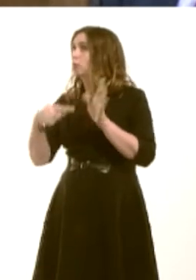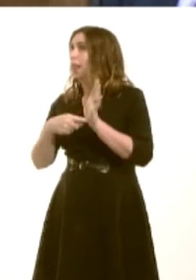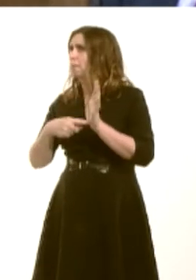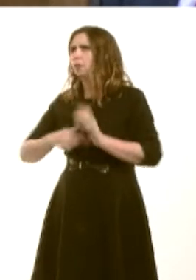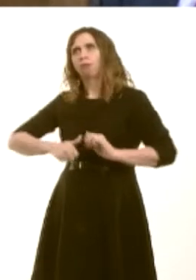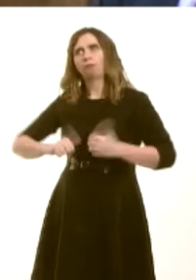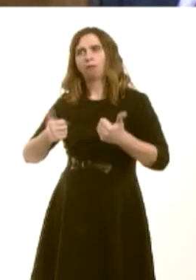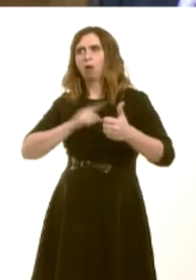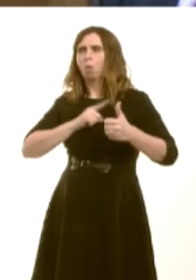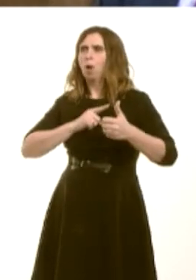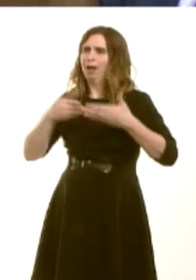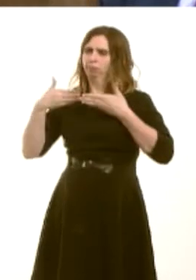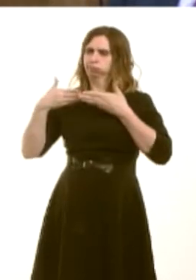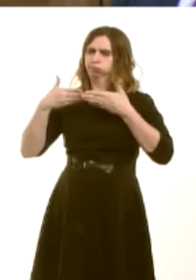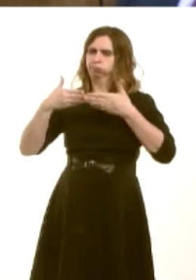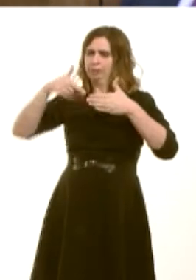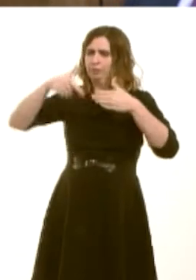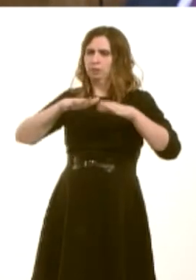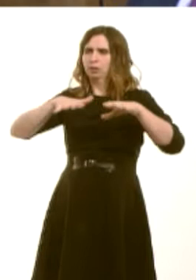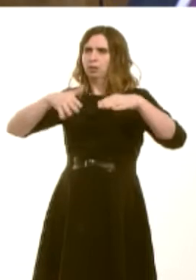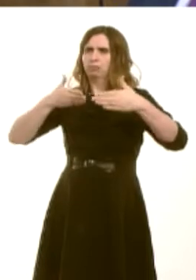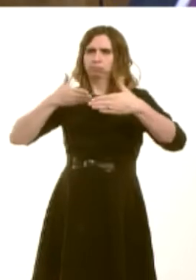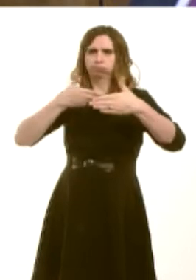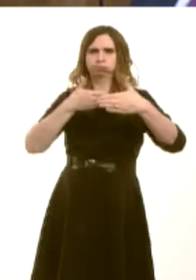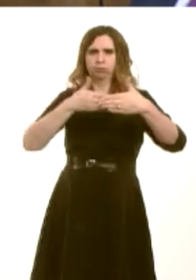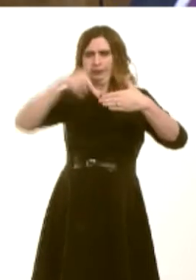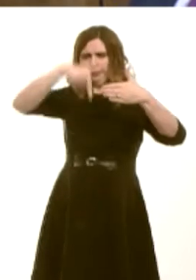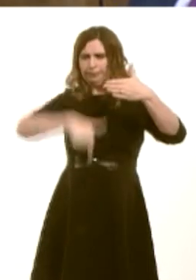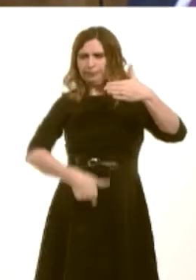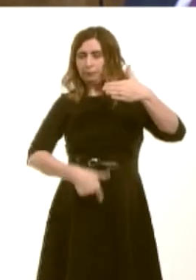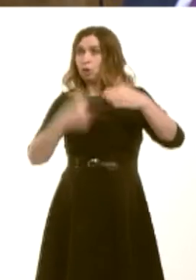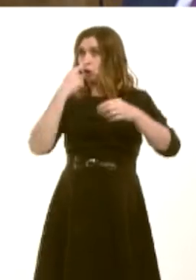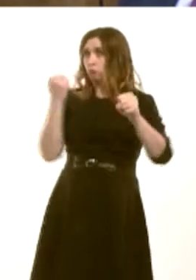position as a deep dock to act as a maintenance and manufacturing base, and potentially, as